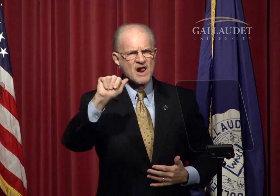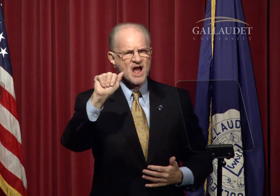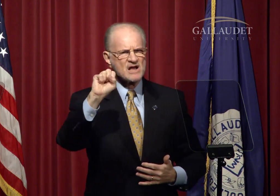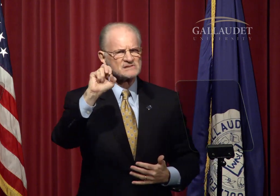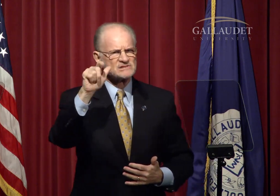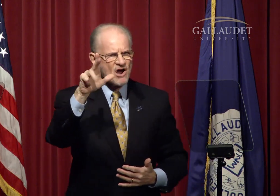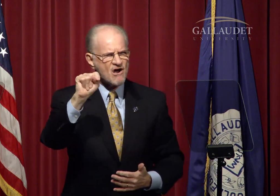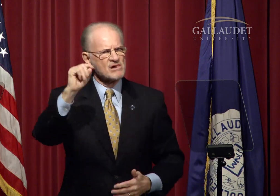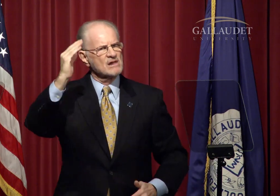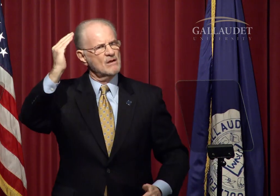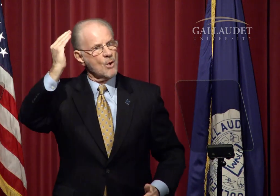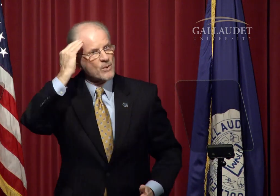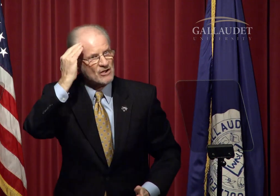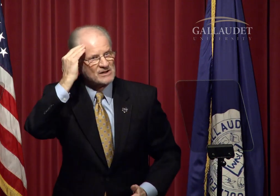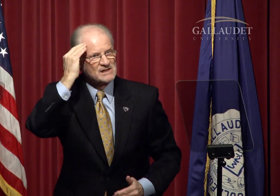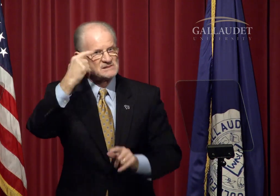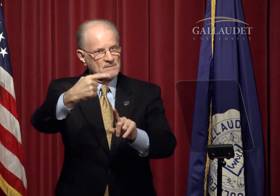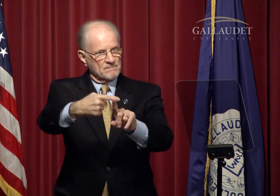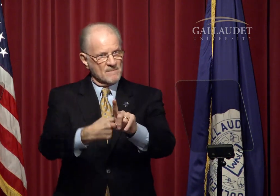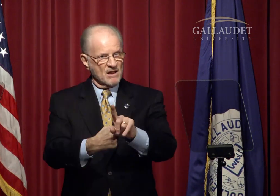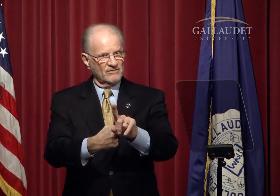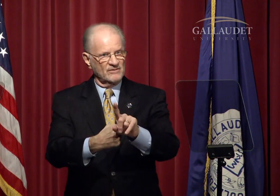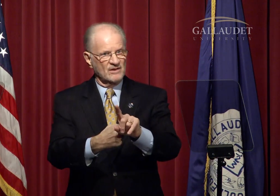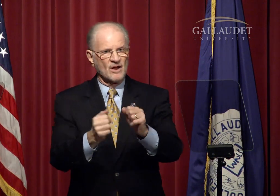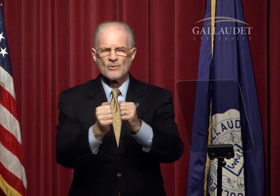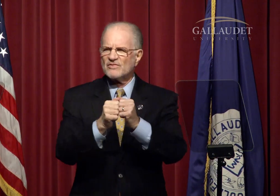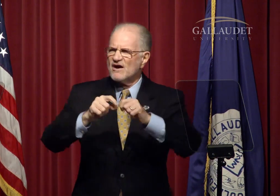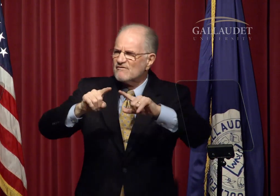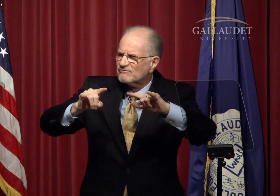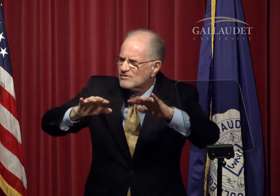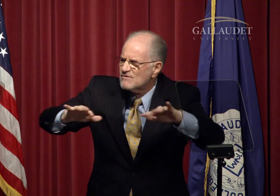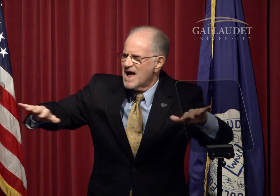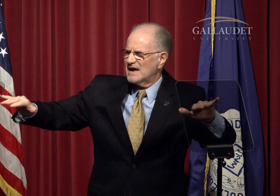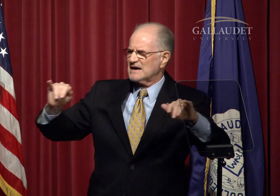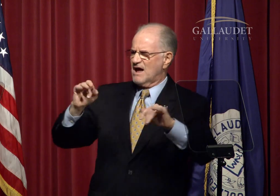Sexual Assault Awareness month with a variety